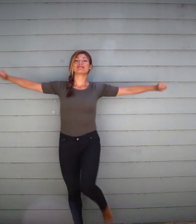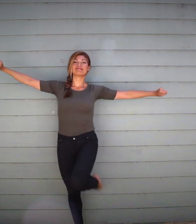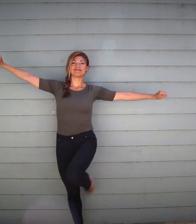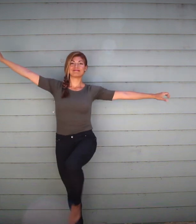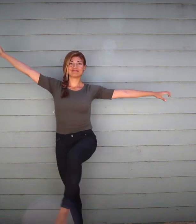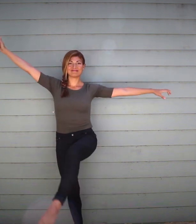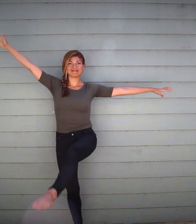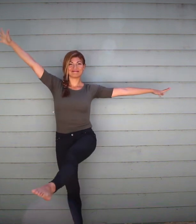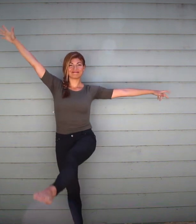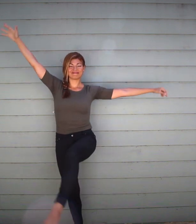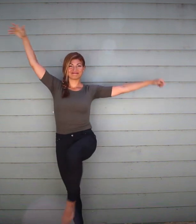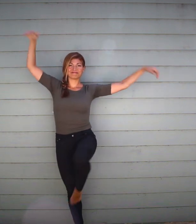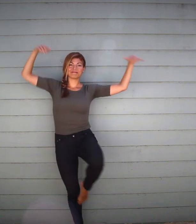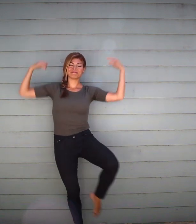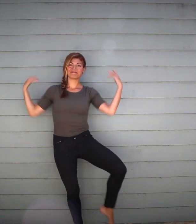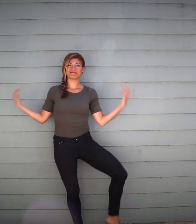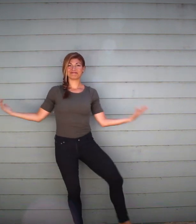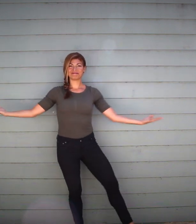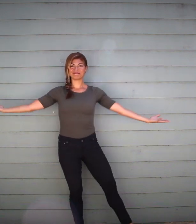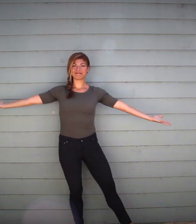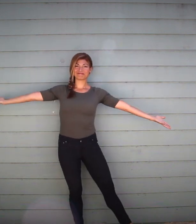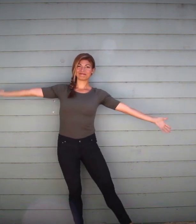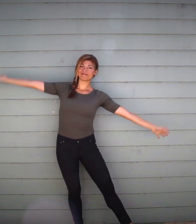So we'll want to make sure we have enough space to do that.